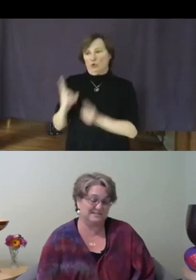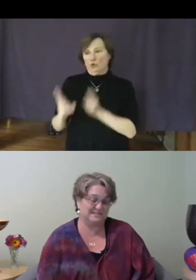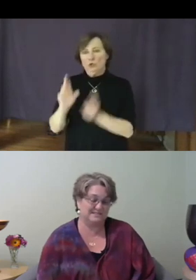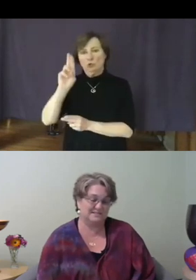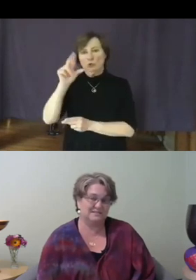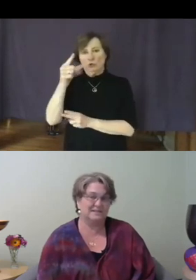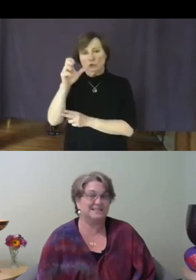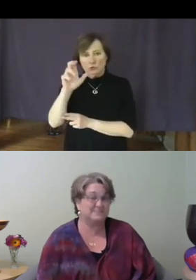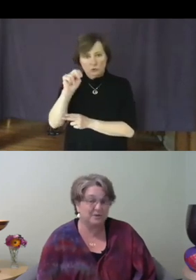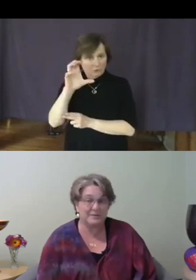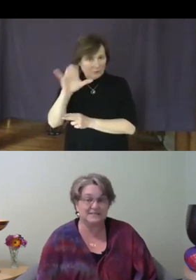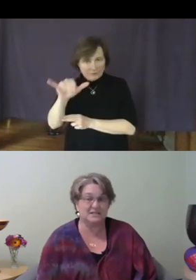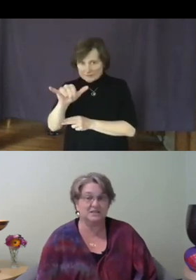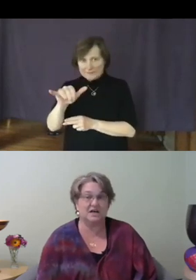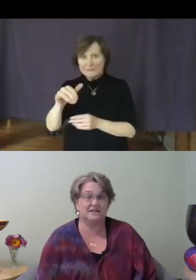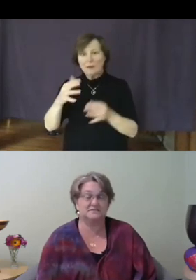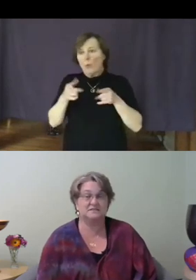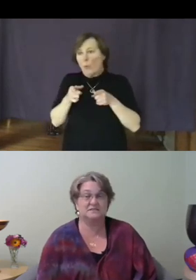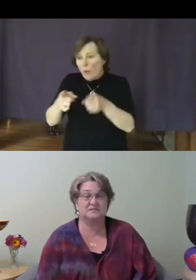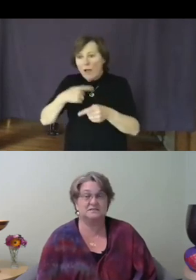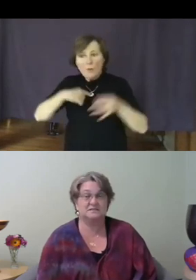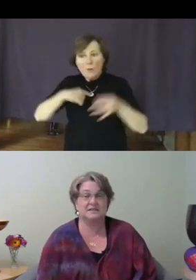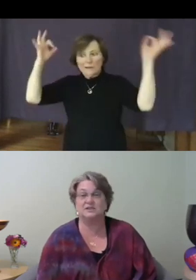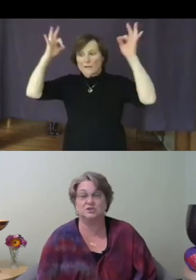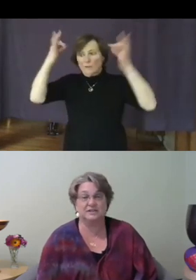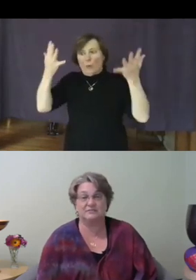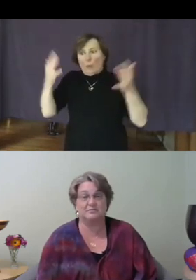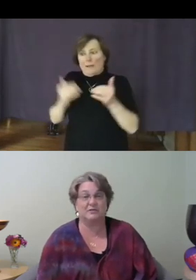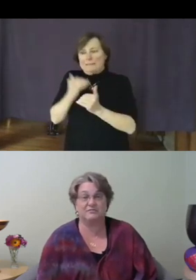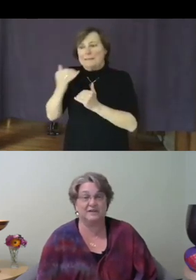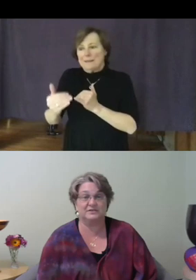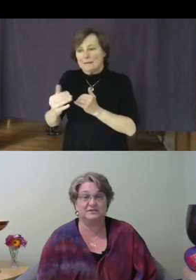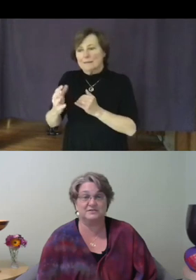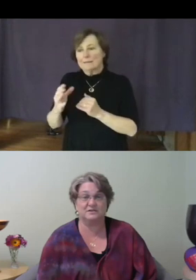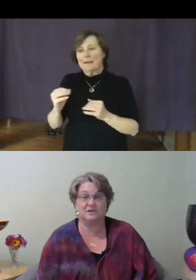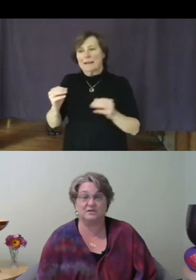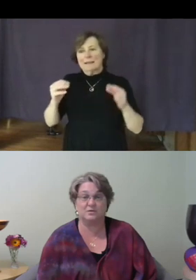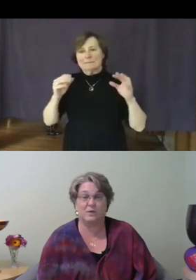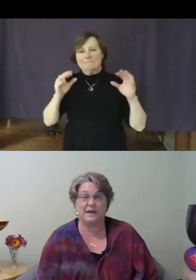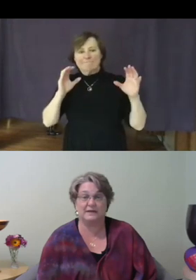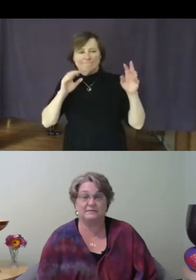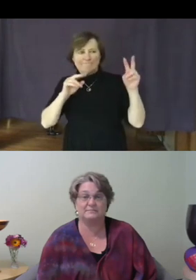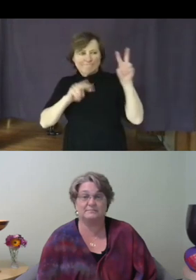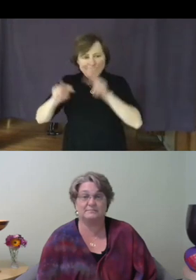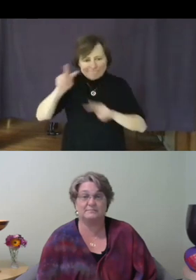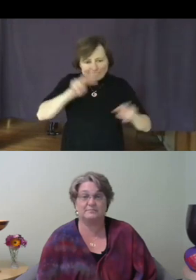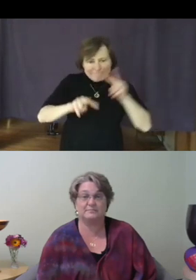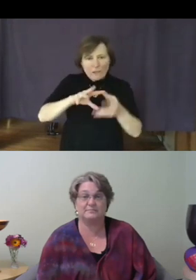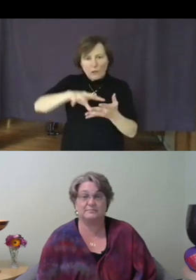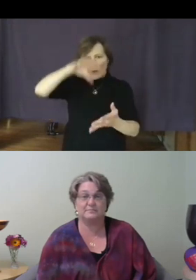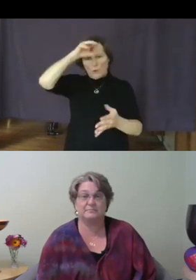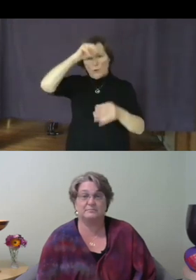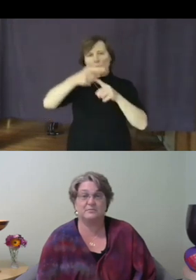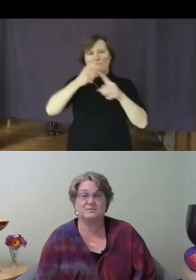and experimenting a lot, and learning from our failures along the way. Most of